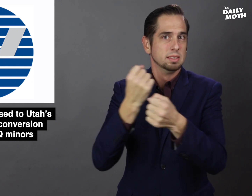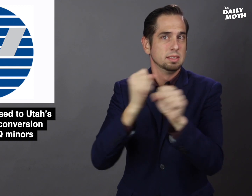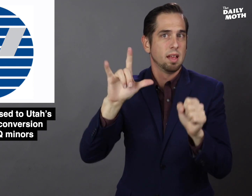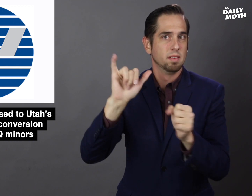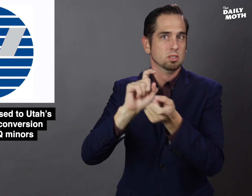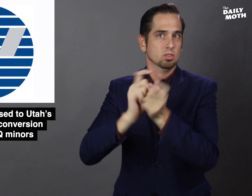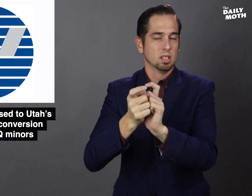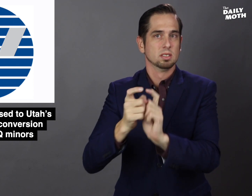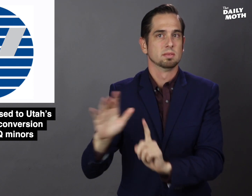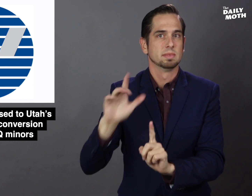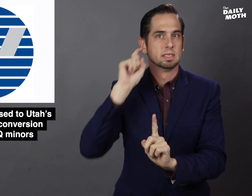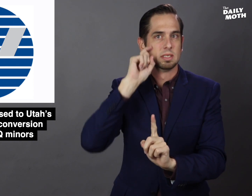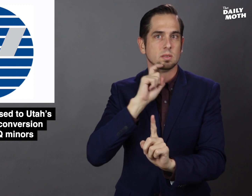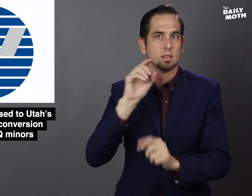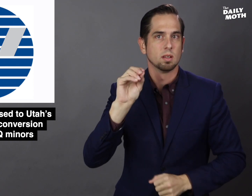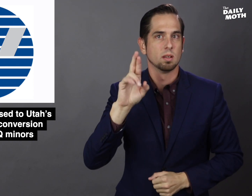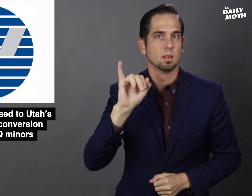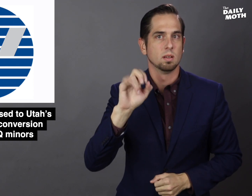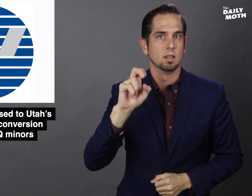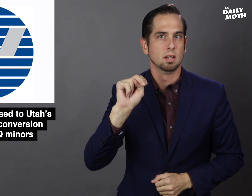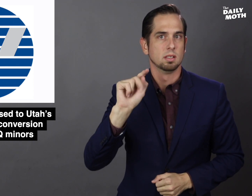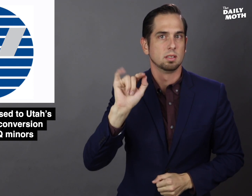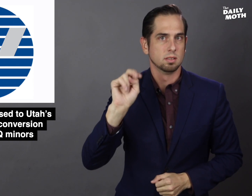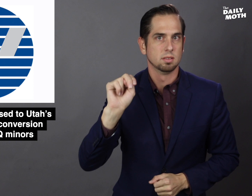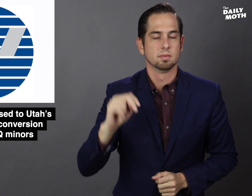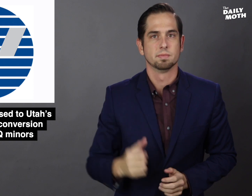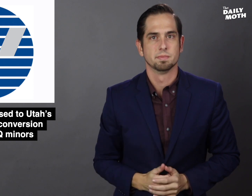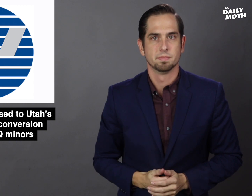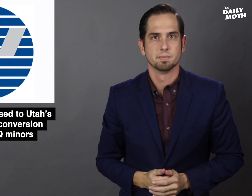safely change sexual orientation."